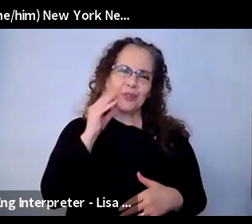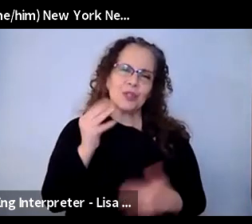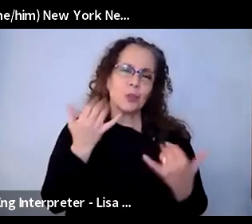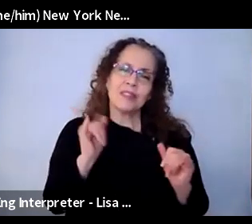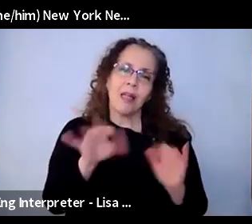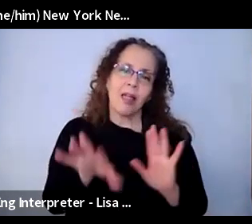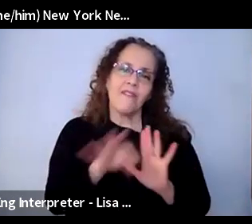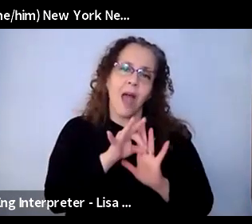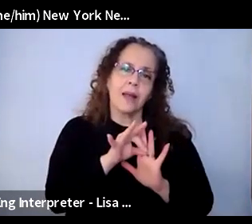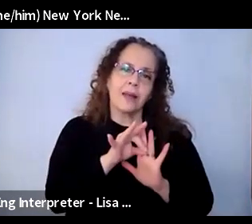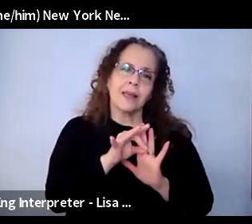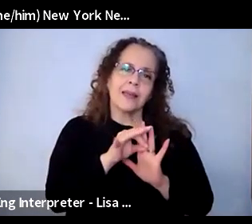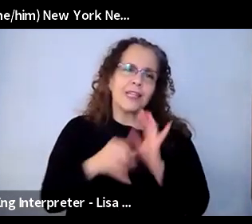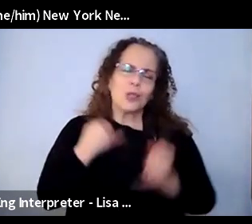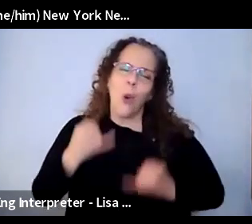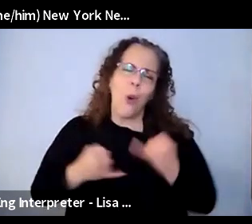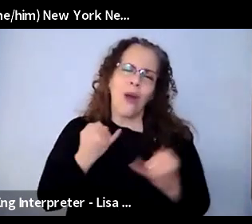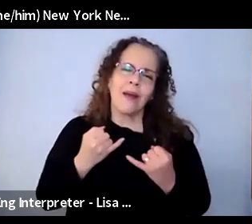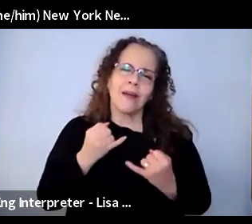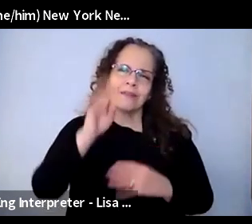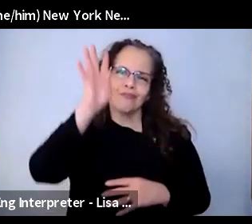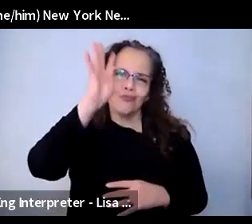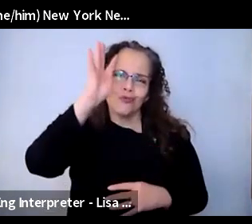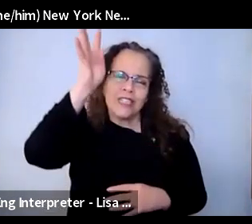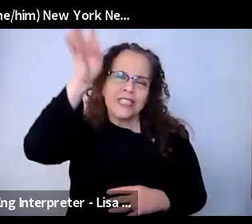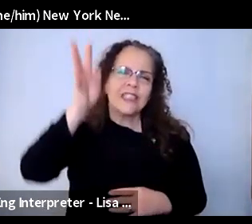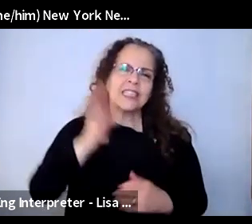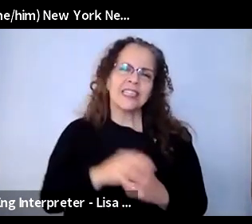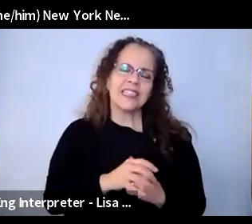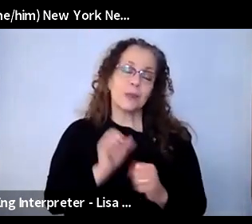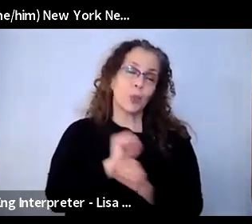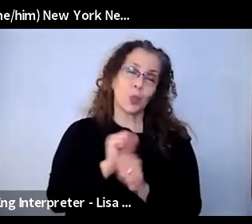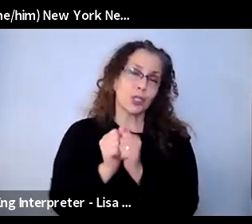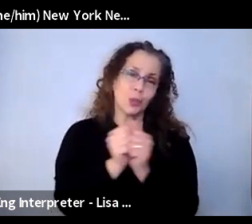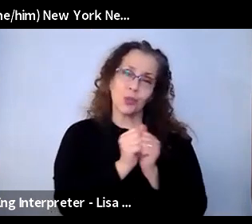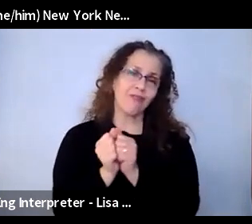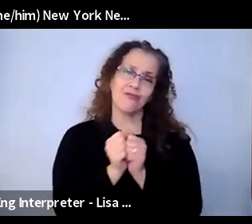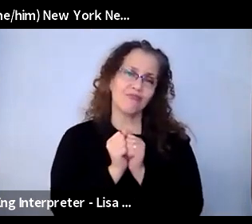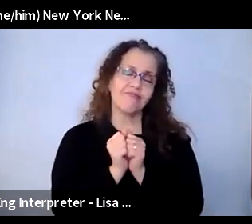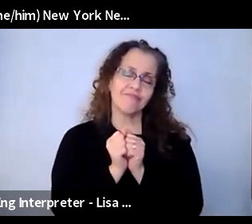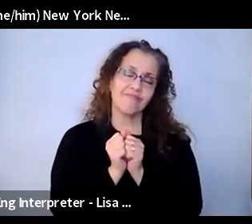creativity and innovation and working together. Yeah, that would be my-